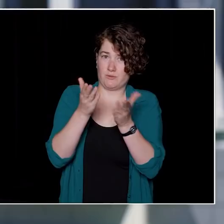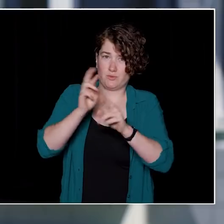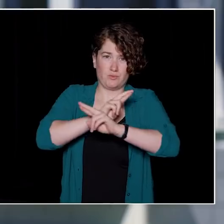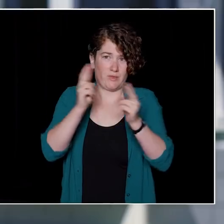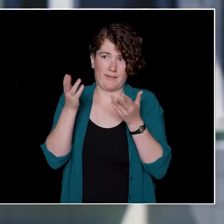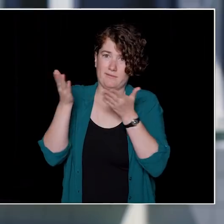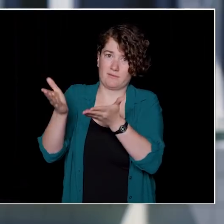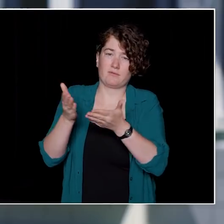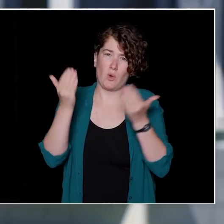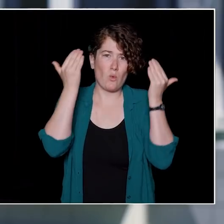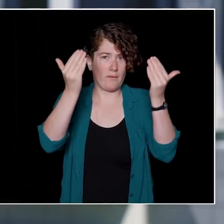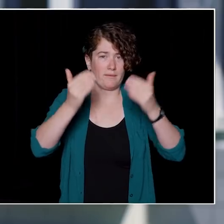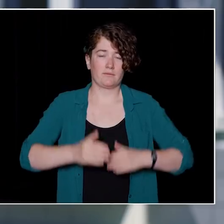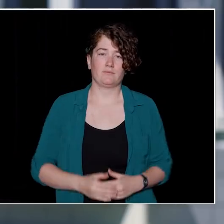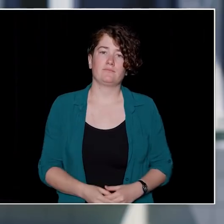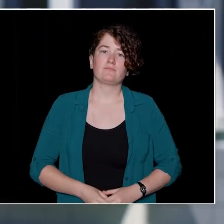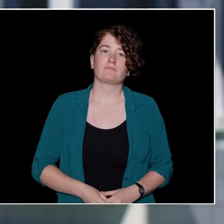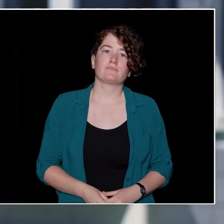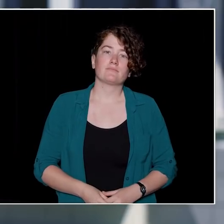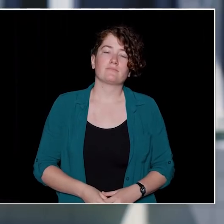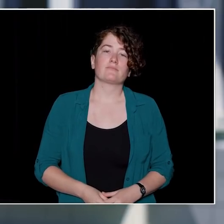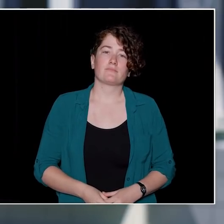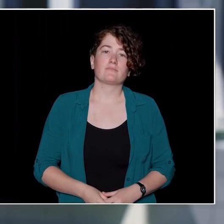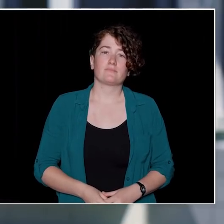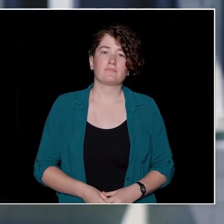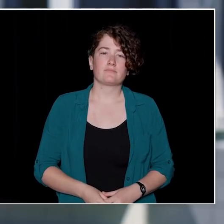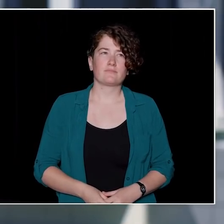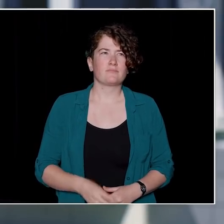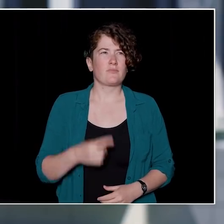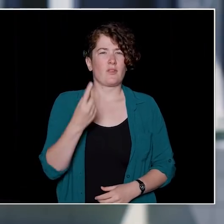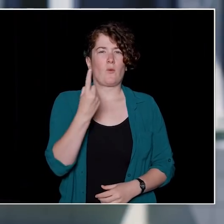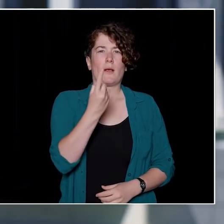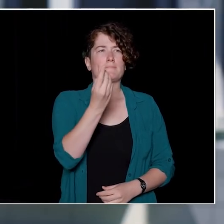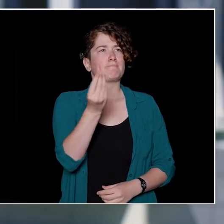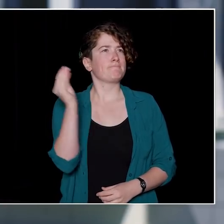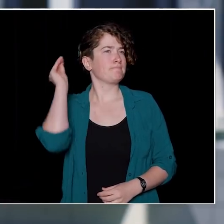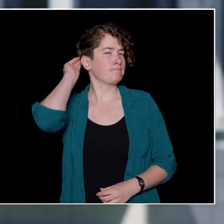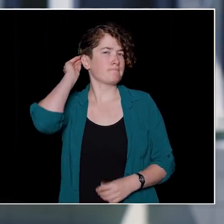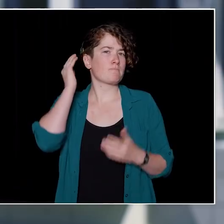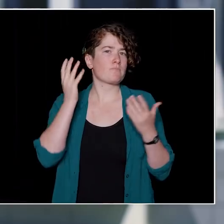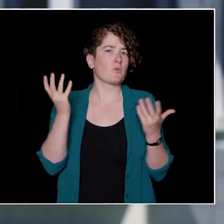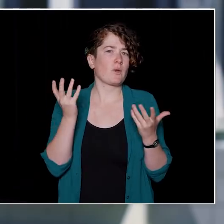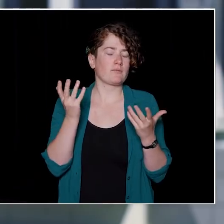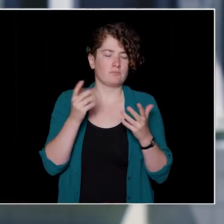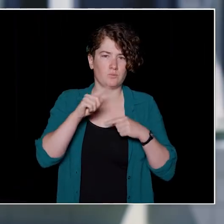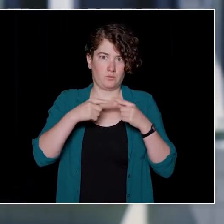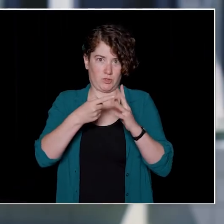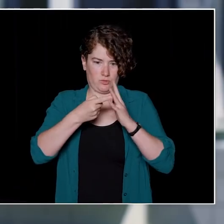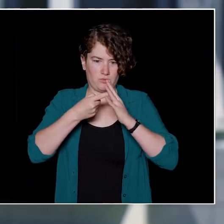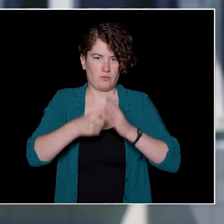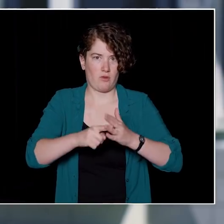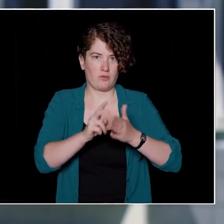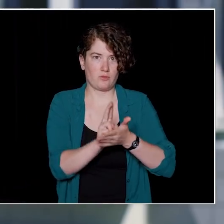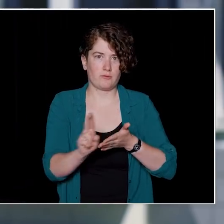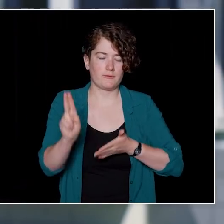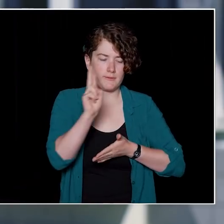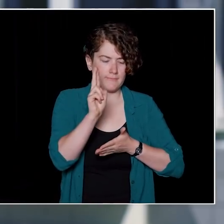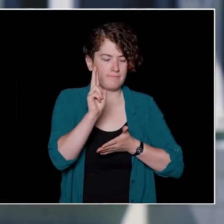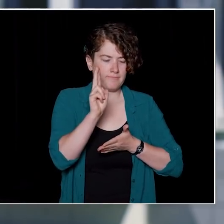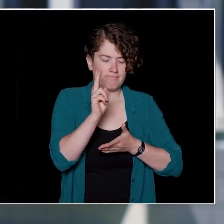The fundamental thing as you start a university is, you know, to bear in mind that, you've learned how to work hard